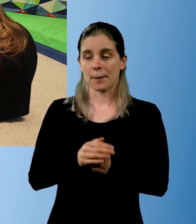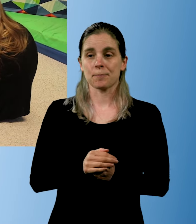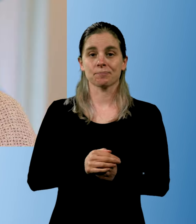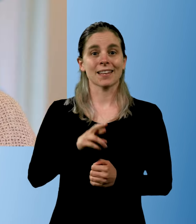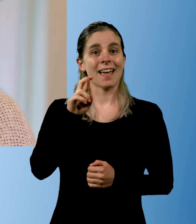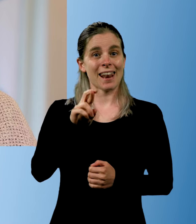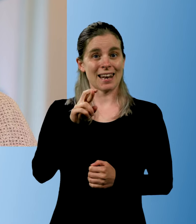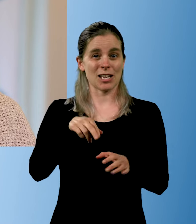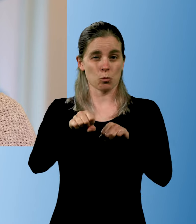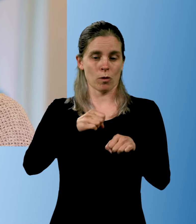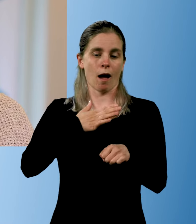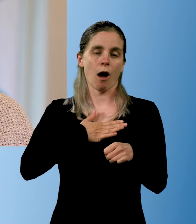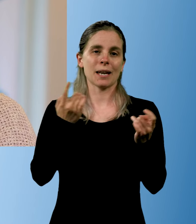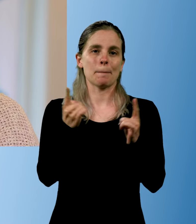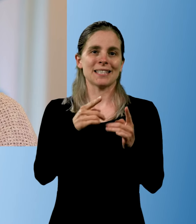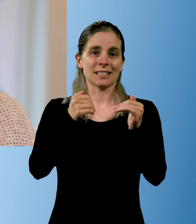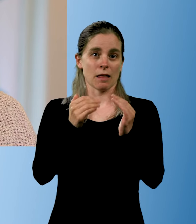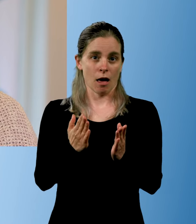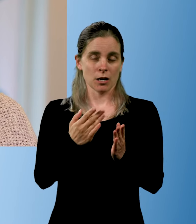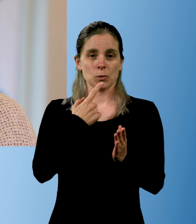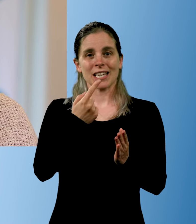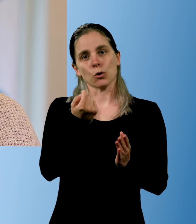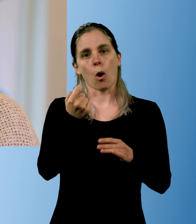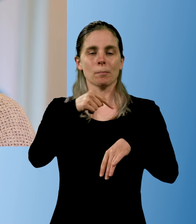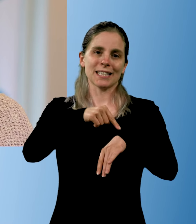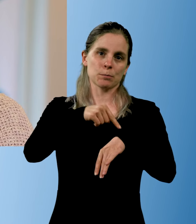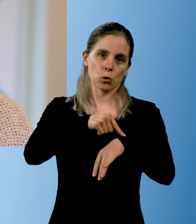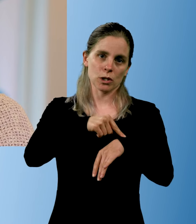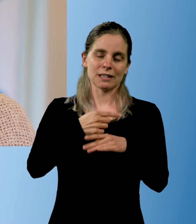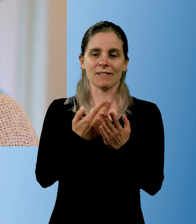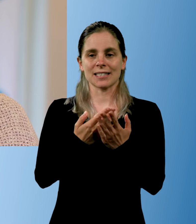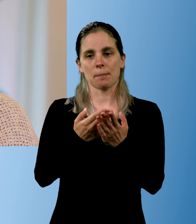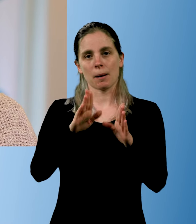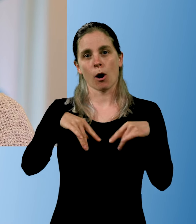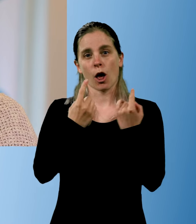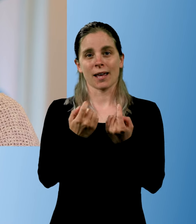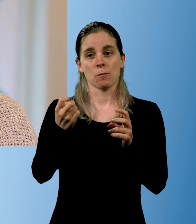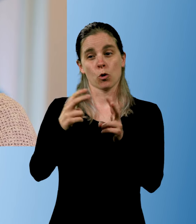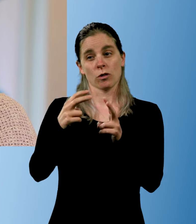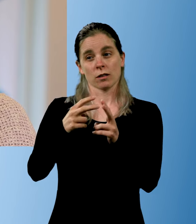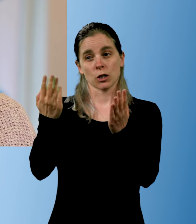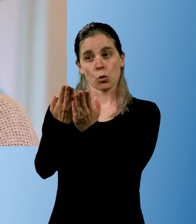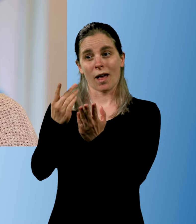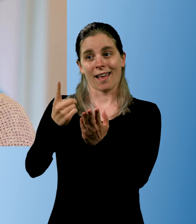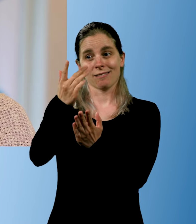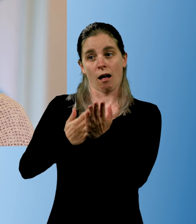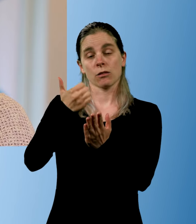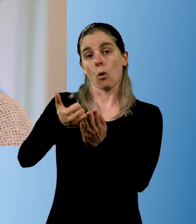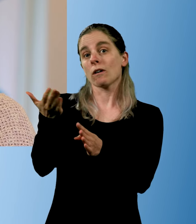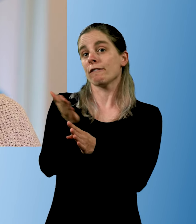We have some minimum standards that describes times. The kindergarten will contact the school 1,5 years before-